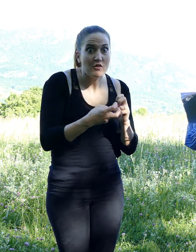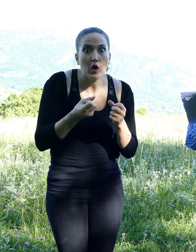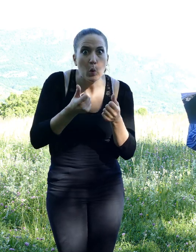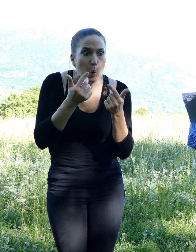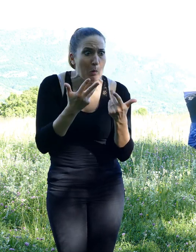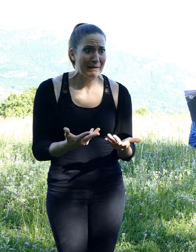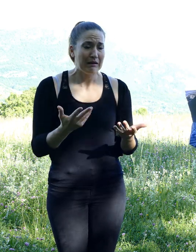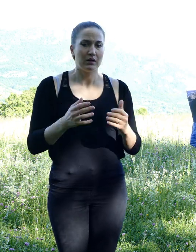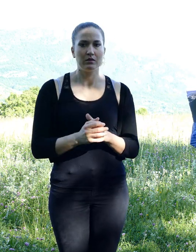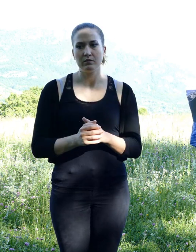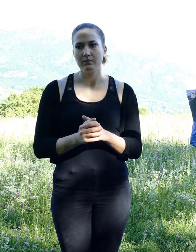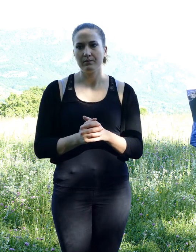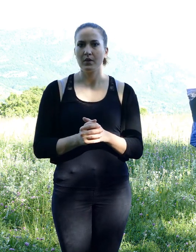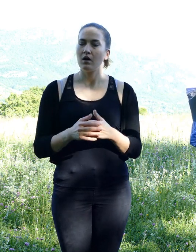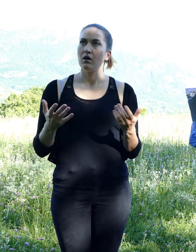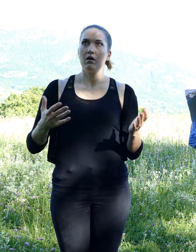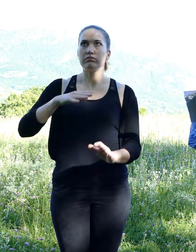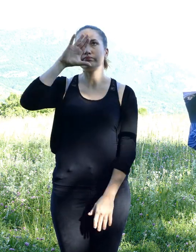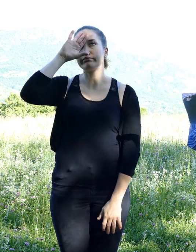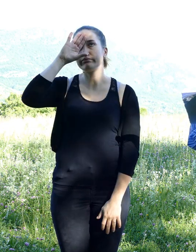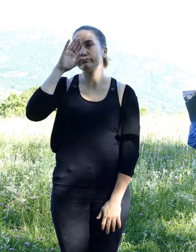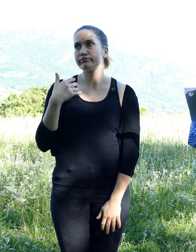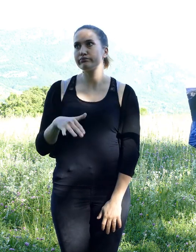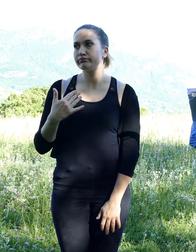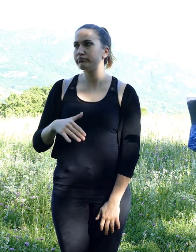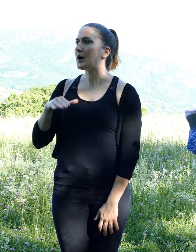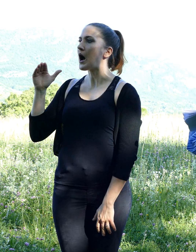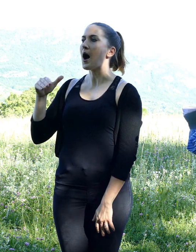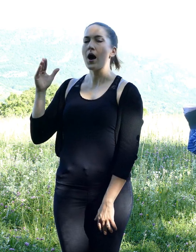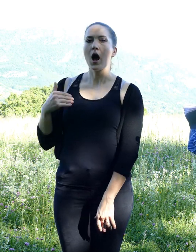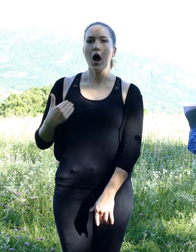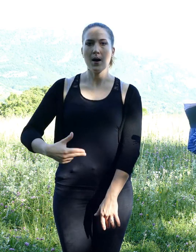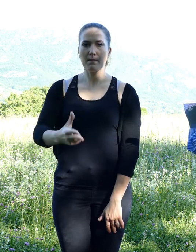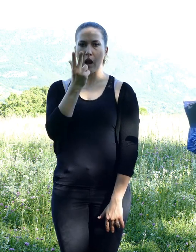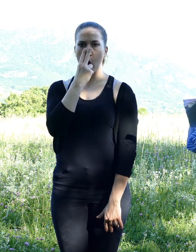Diabou called his long-time friend and police inspector, George the Fox.